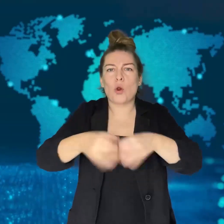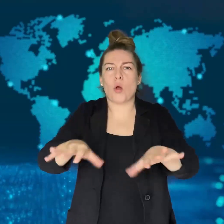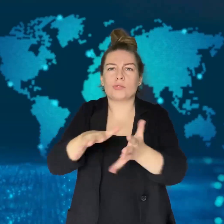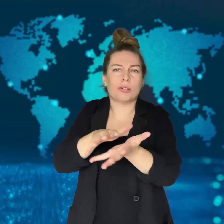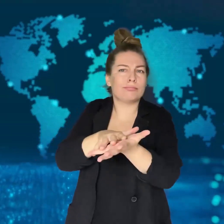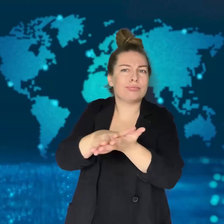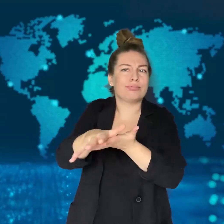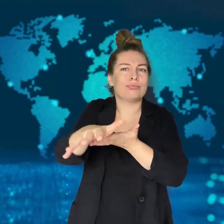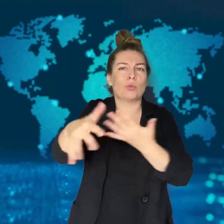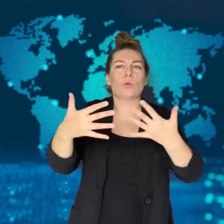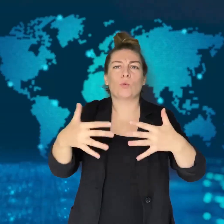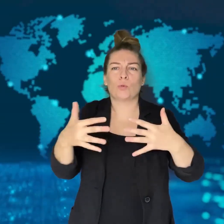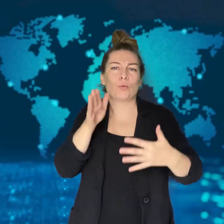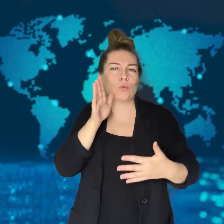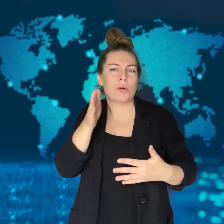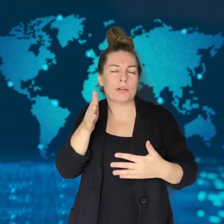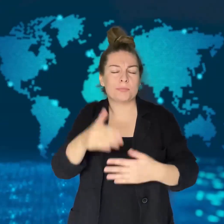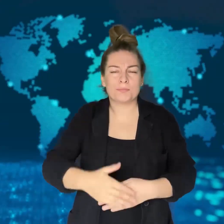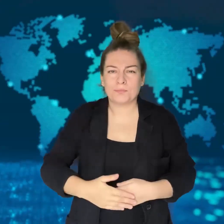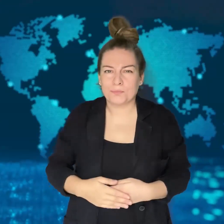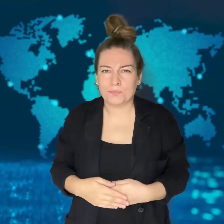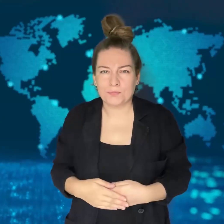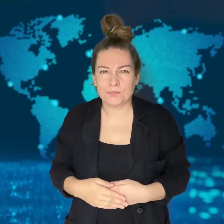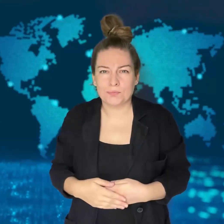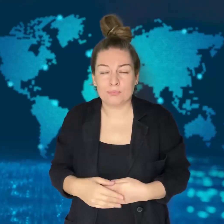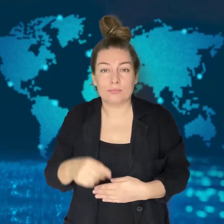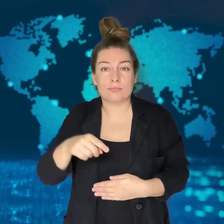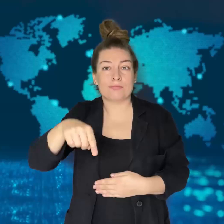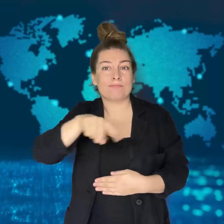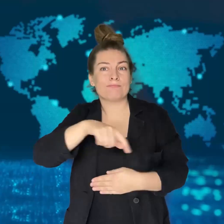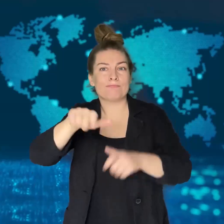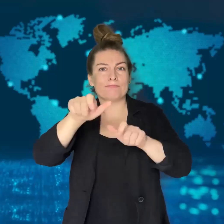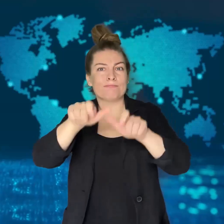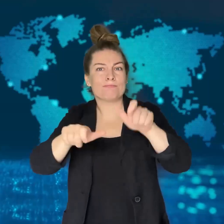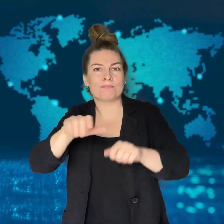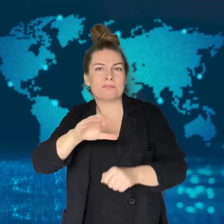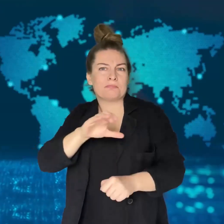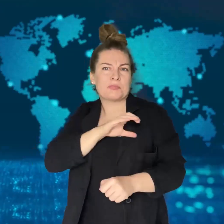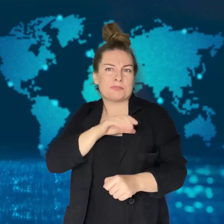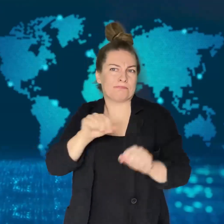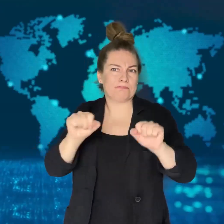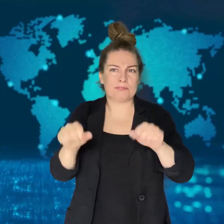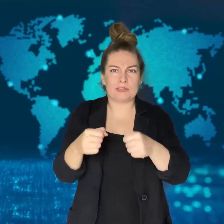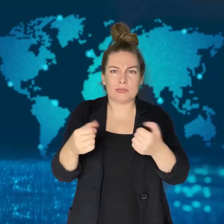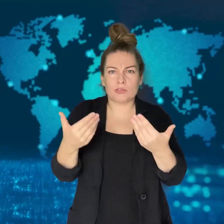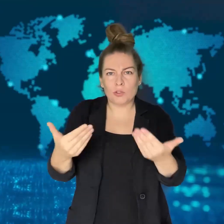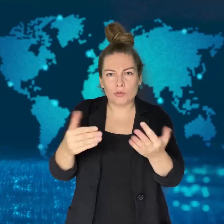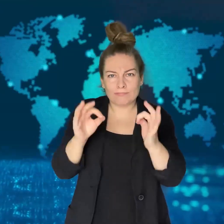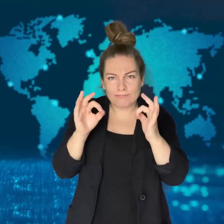Officials have not yet been able to assess all of the destruction.